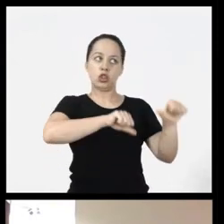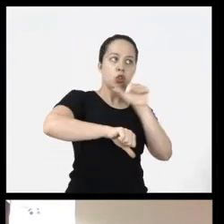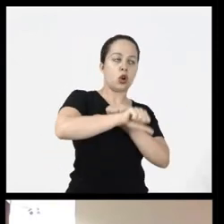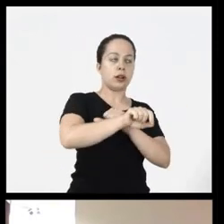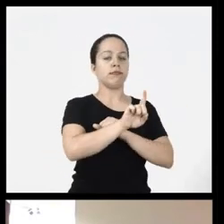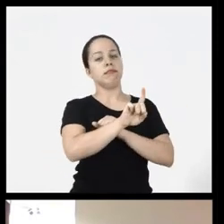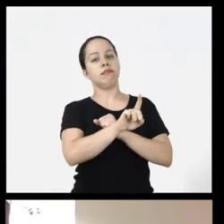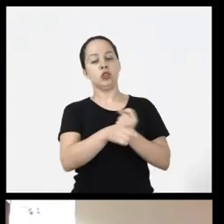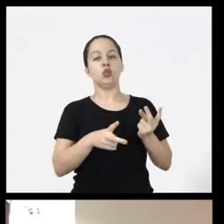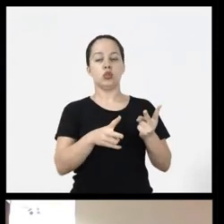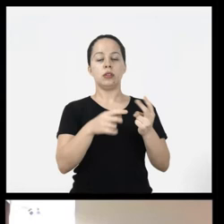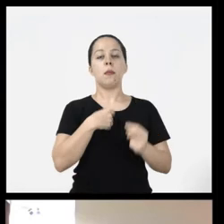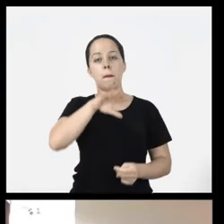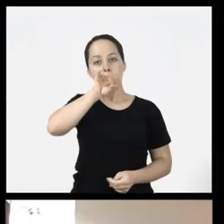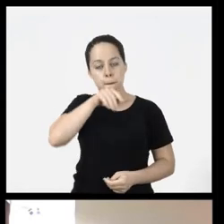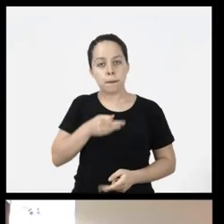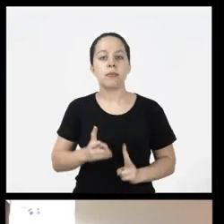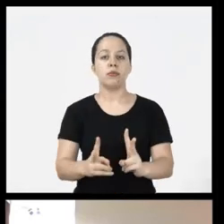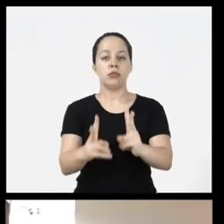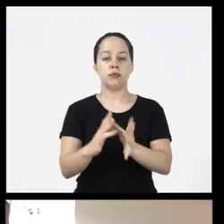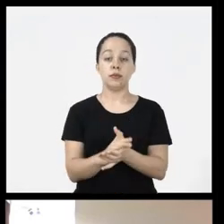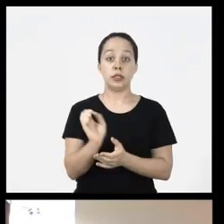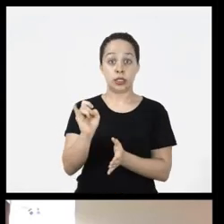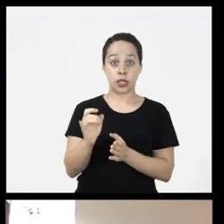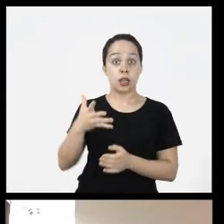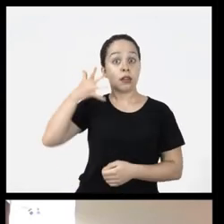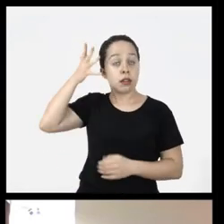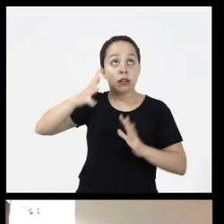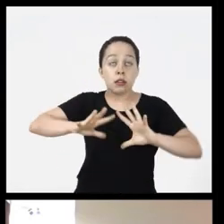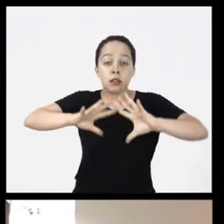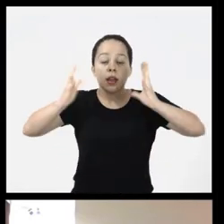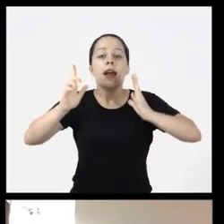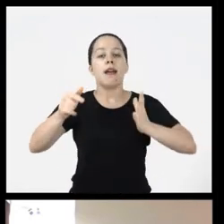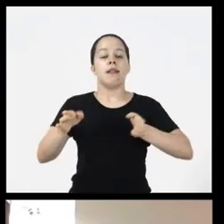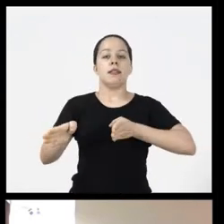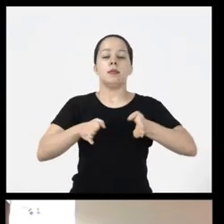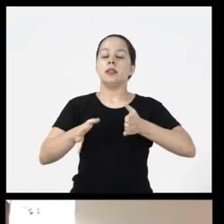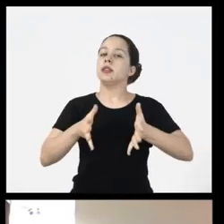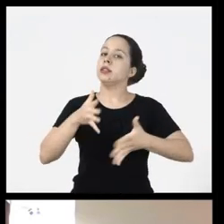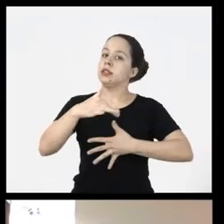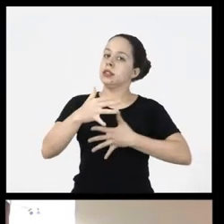to an event it’s important If it is accessible in pounds first it is important that it